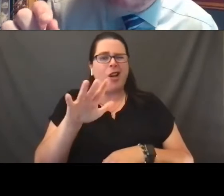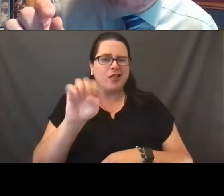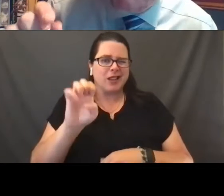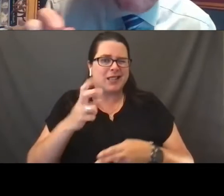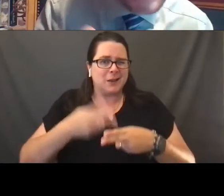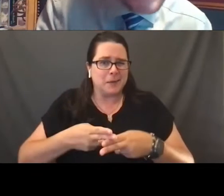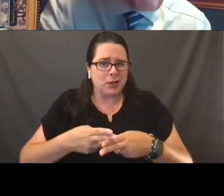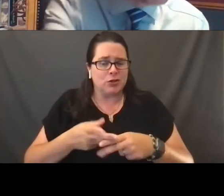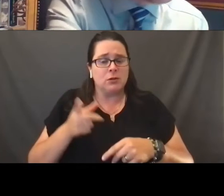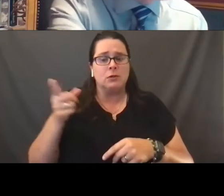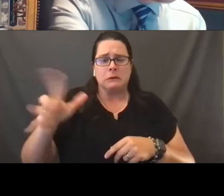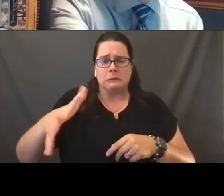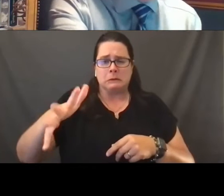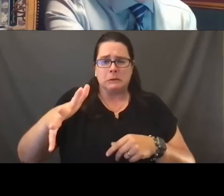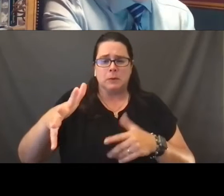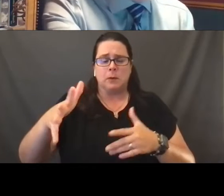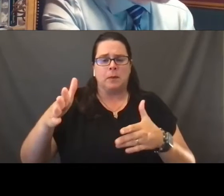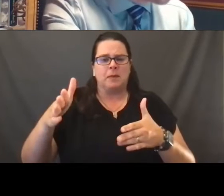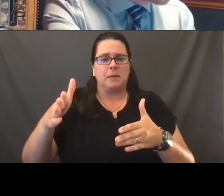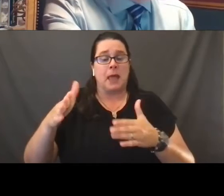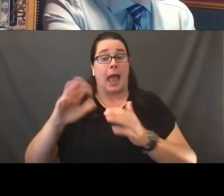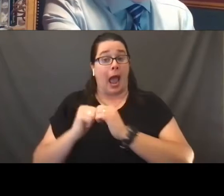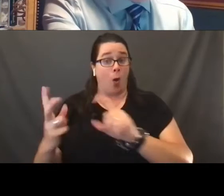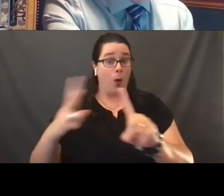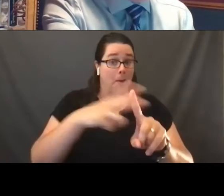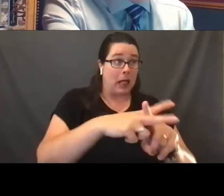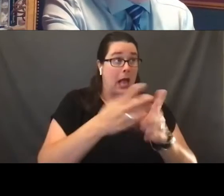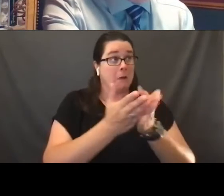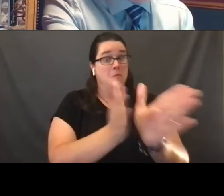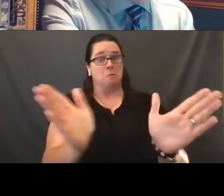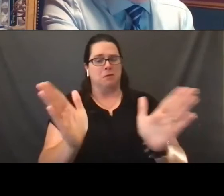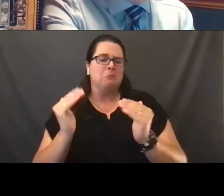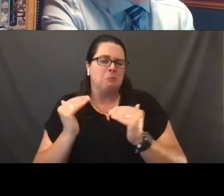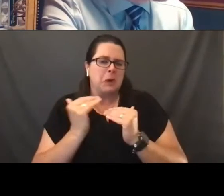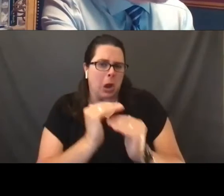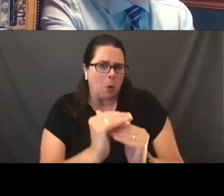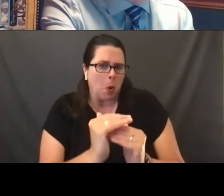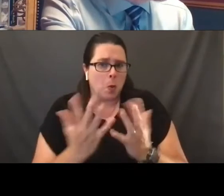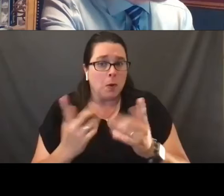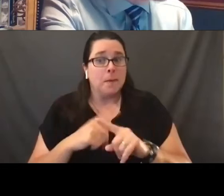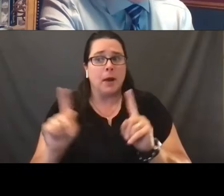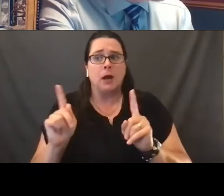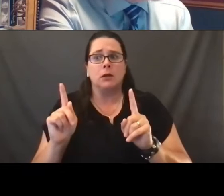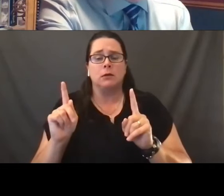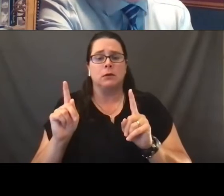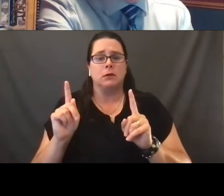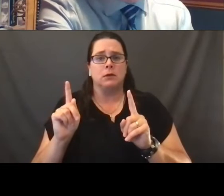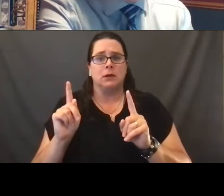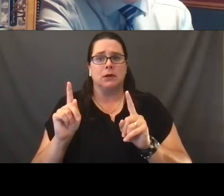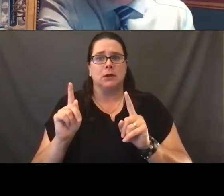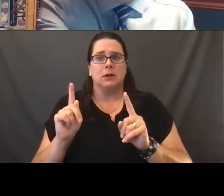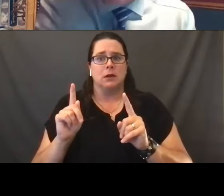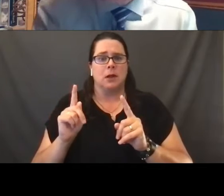probably fairly narrow in its application as we begin to work toward the end of my comments tonight,